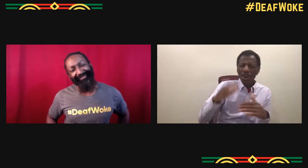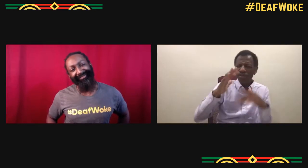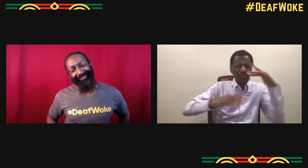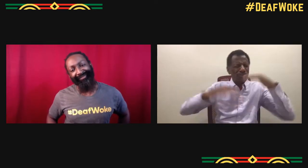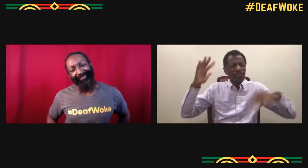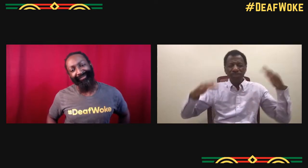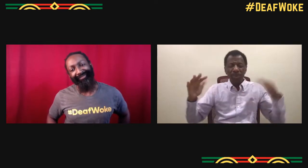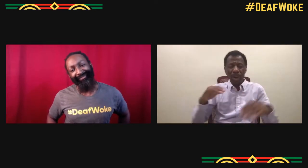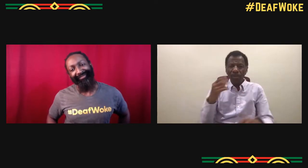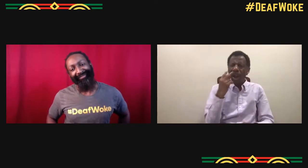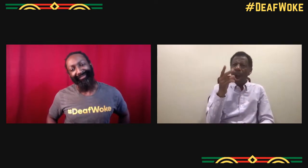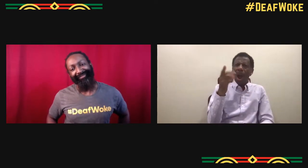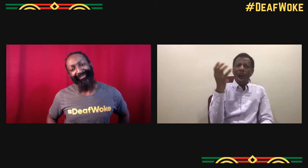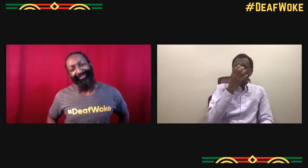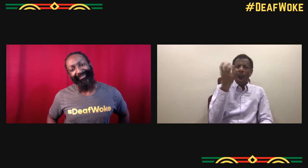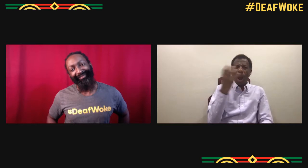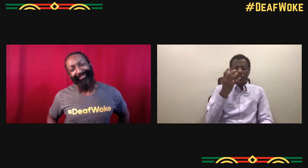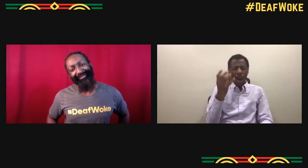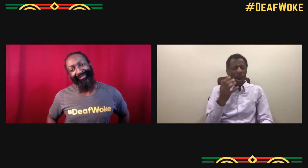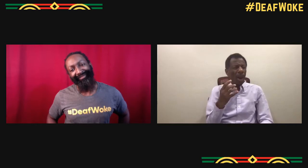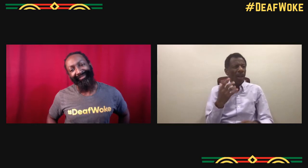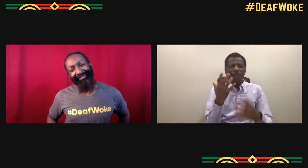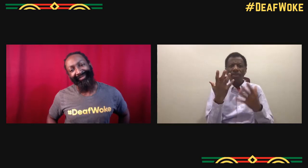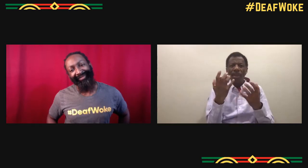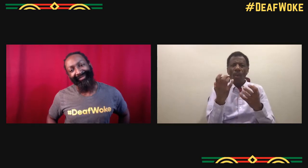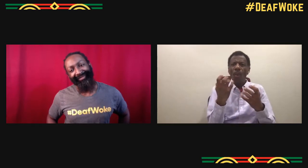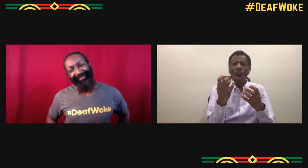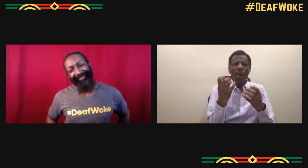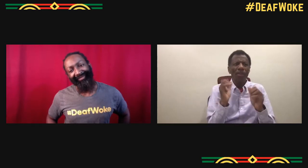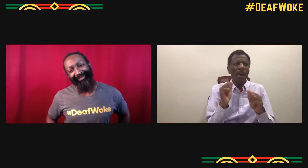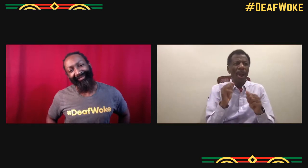I want good, bad, I want everything in between.